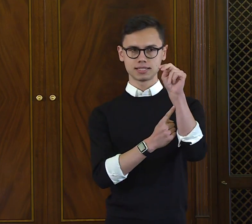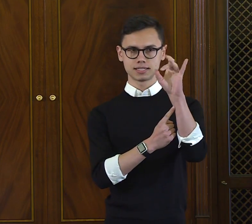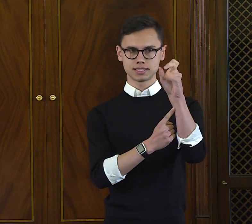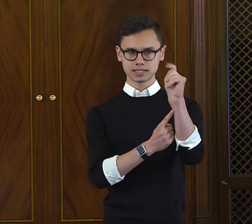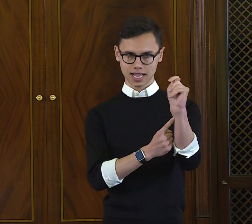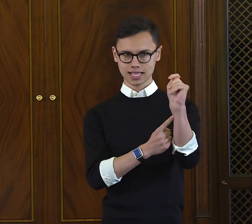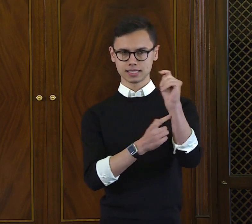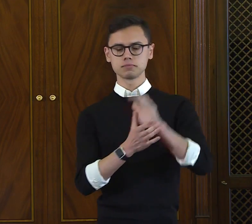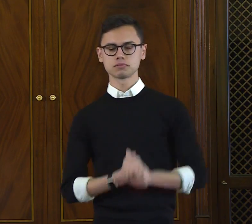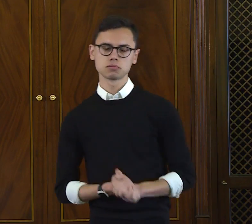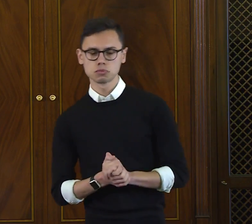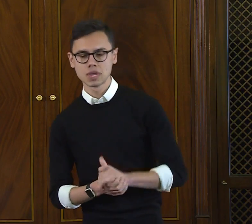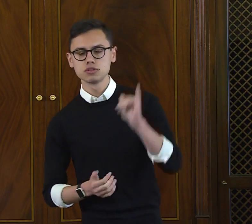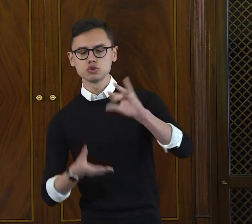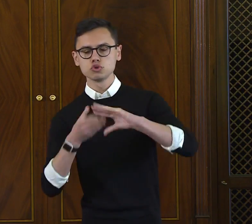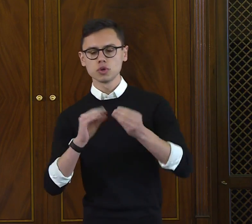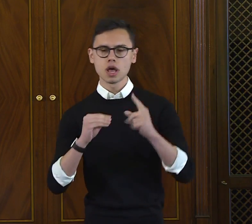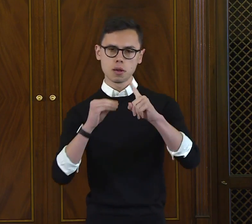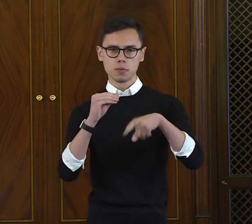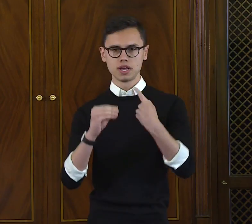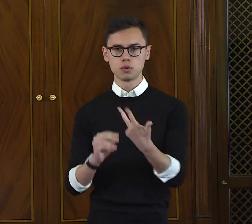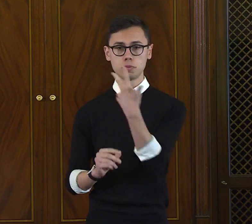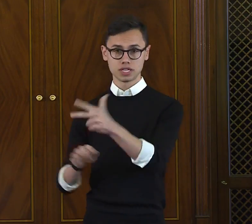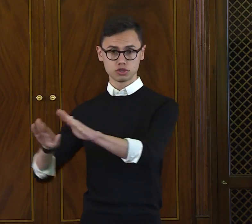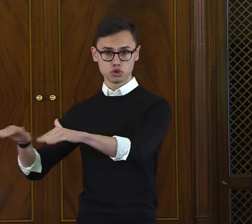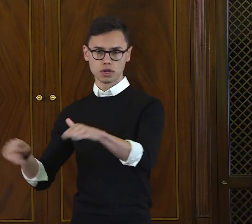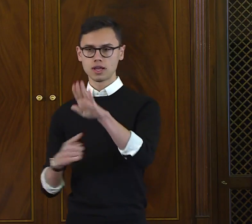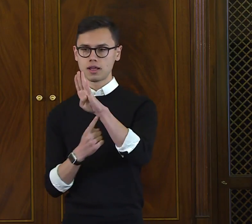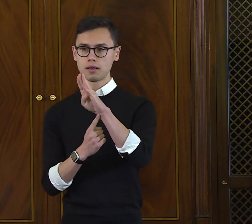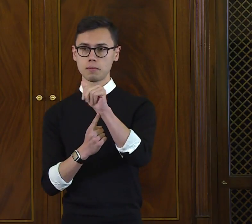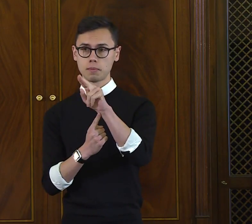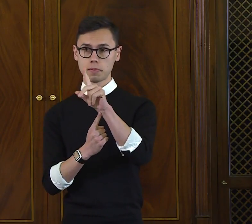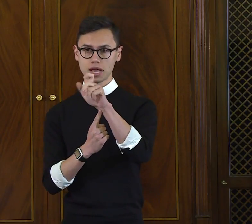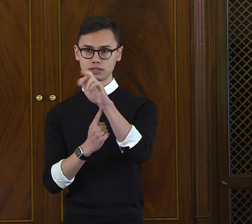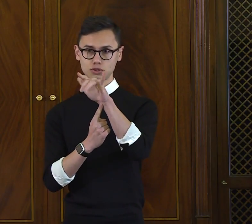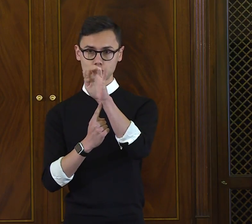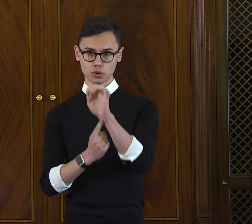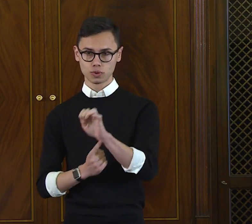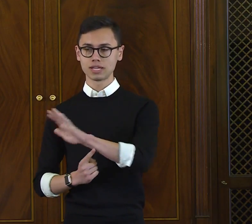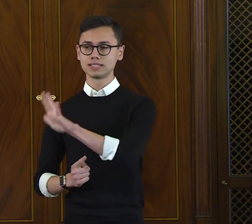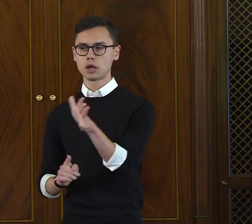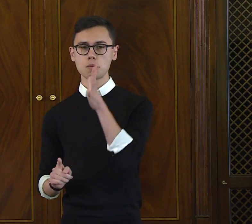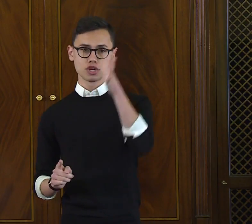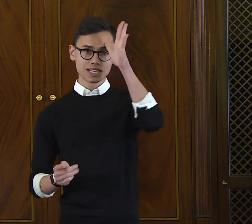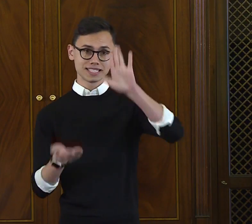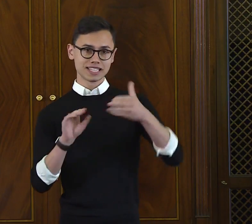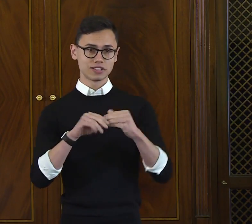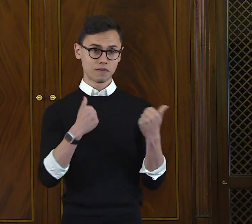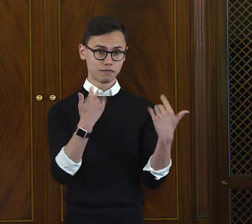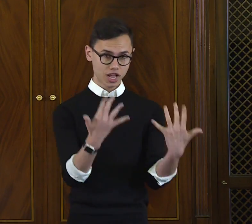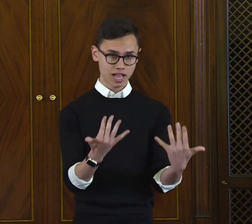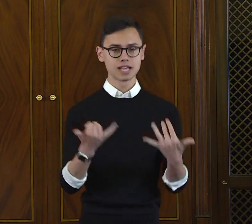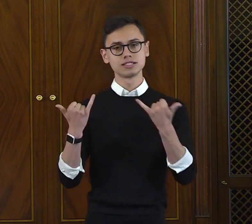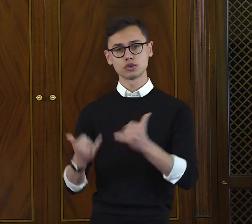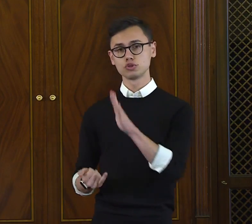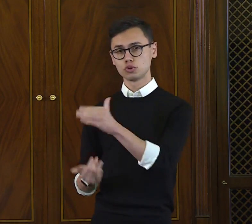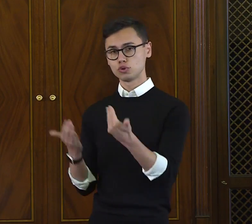It was about the Baudelaire orphans. They lost their parents in a terrible fire,